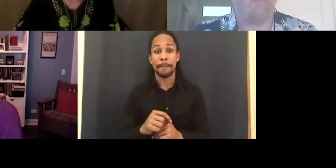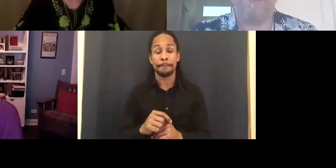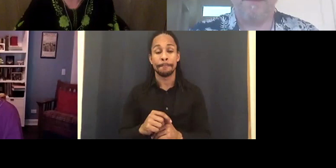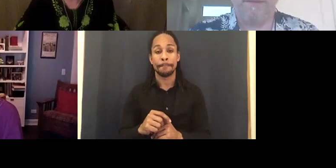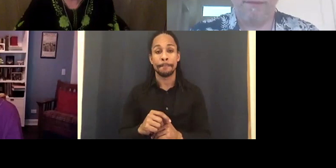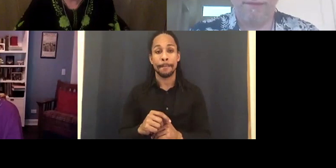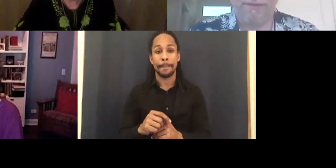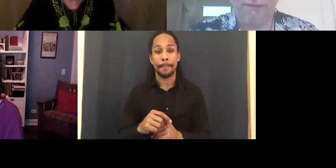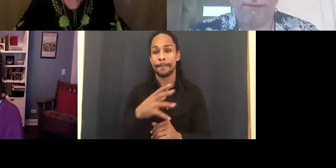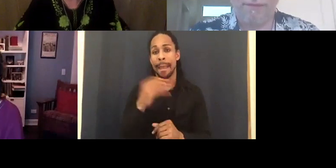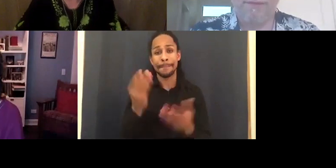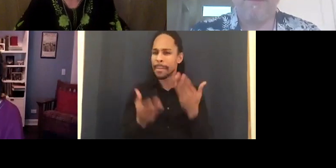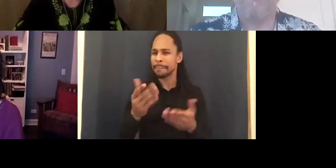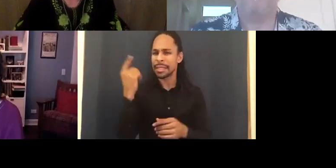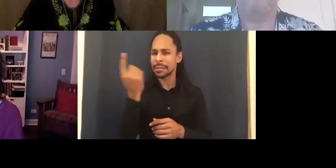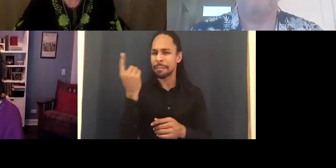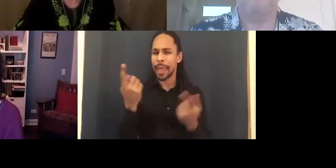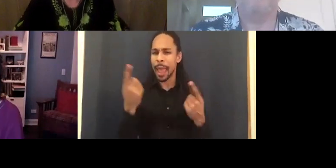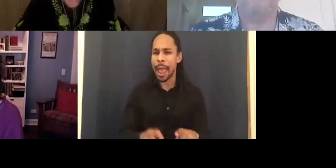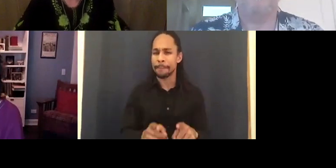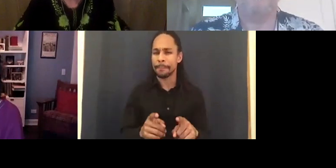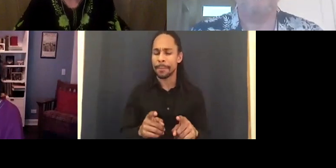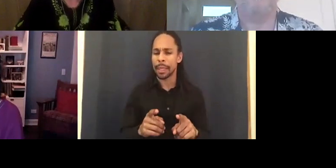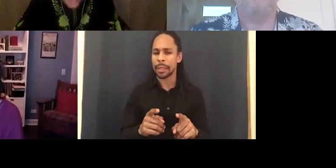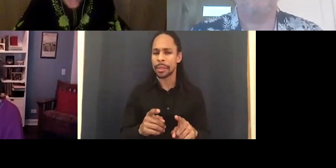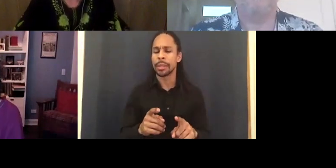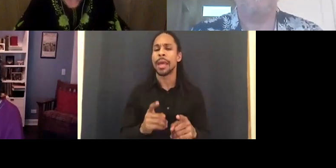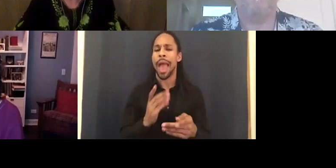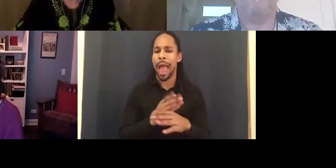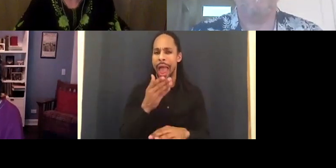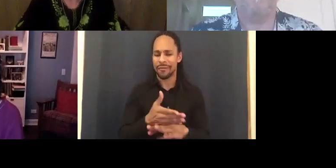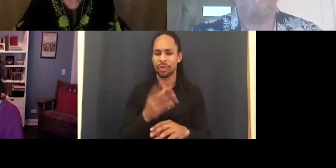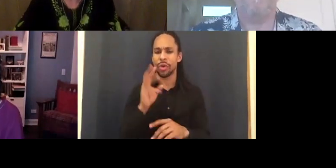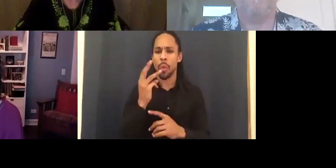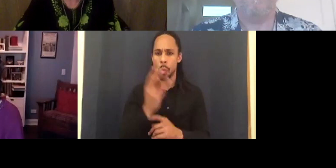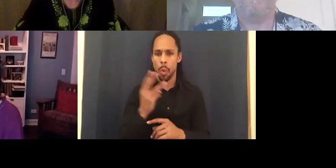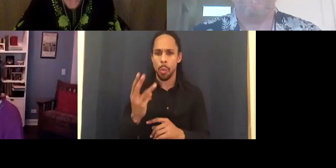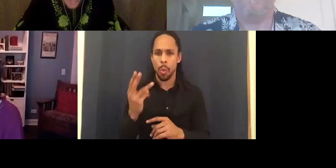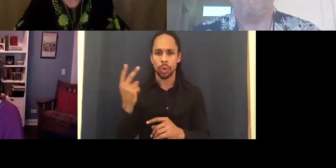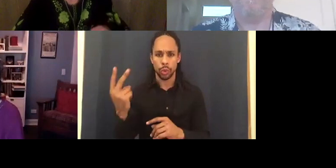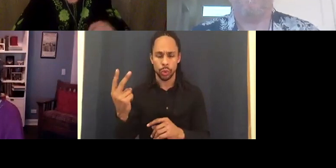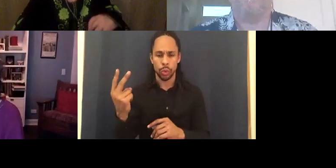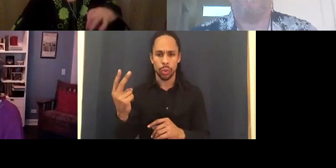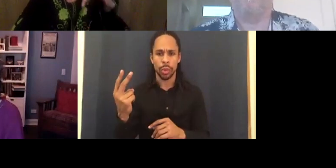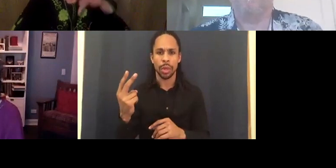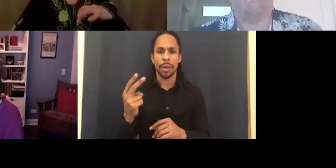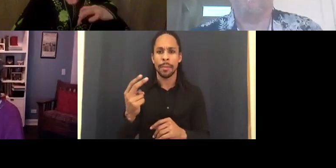second world war whereby only the fit and abled physical specimens were wanted as symbolic